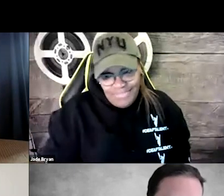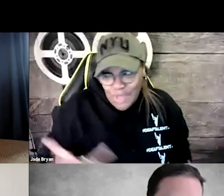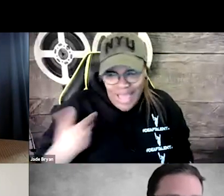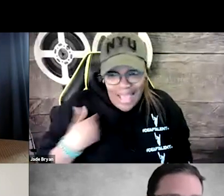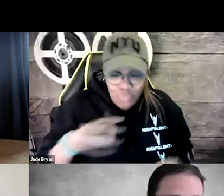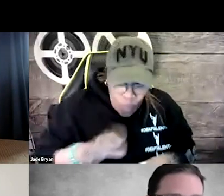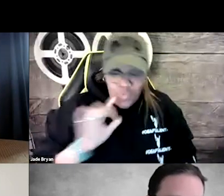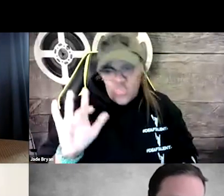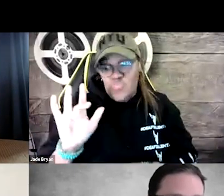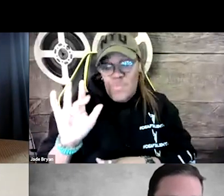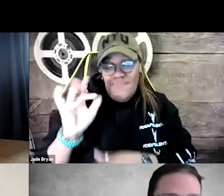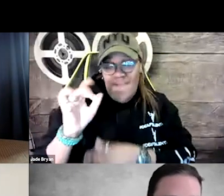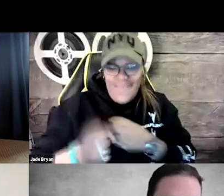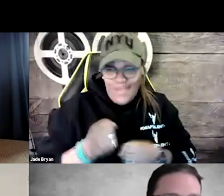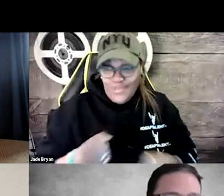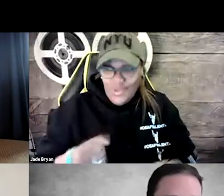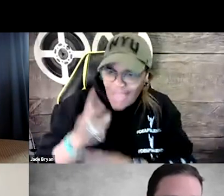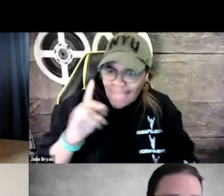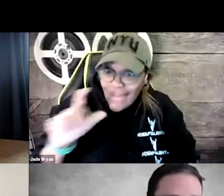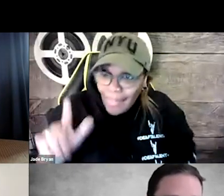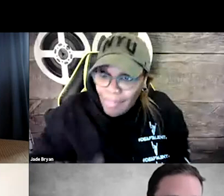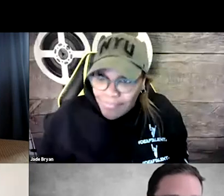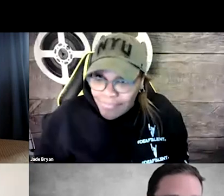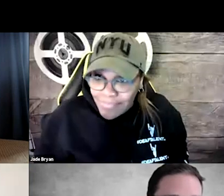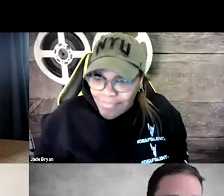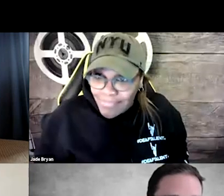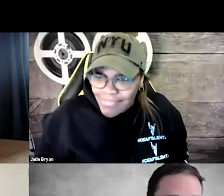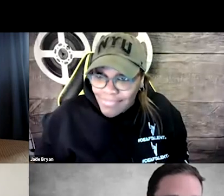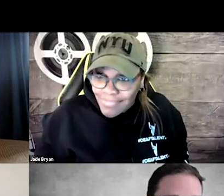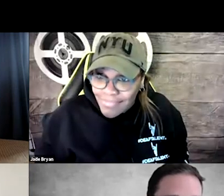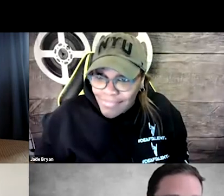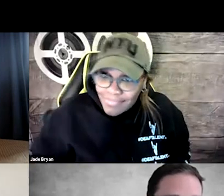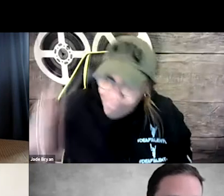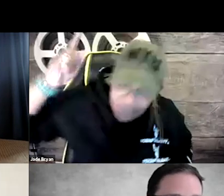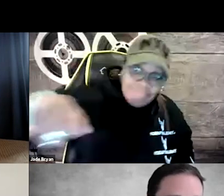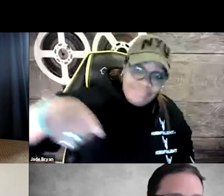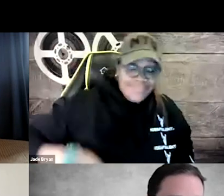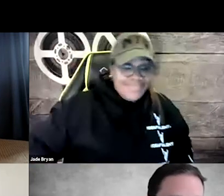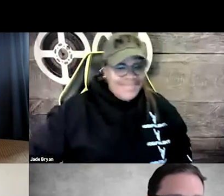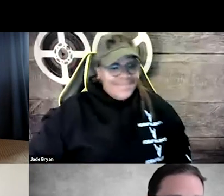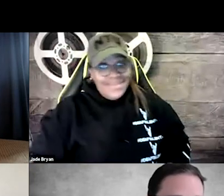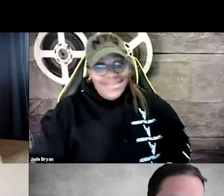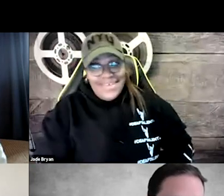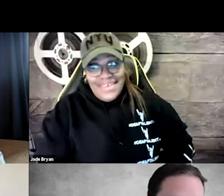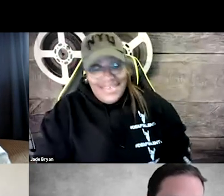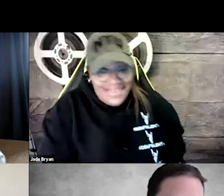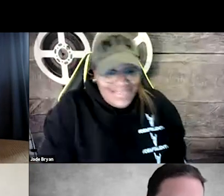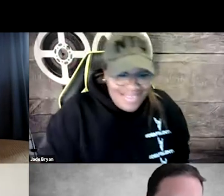There's no reason to do that anymore. I've been doing this for 25 years. Right, Dell? There you go. - That's right.